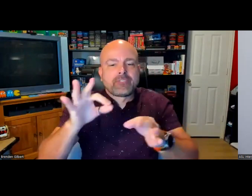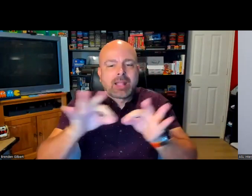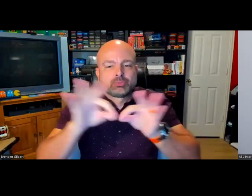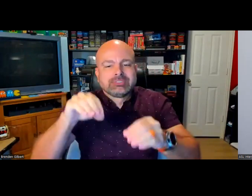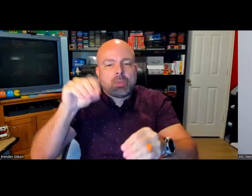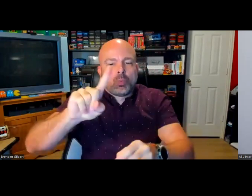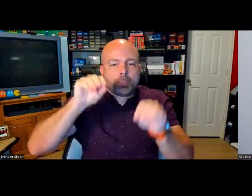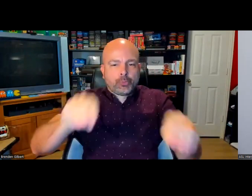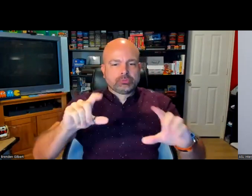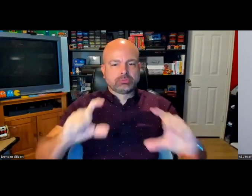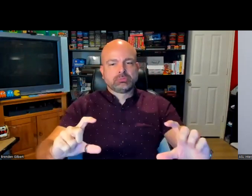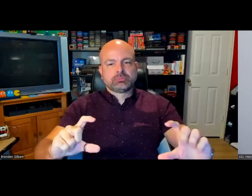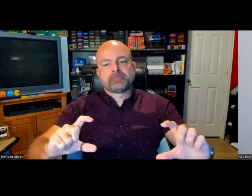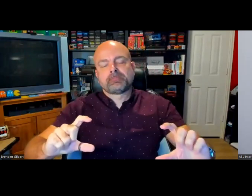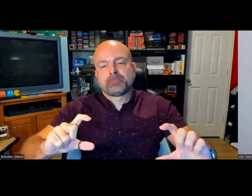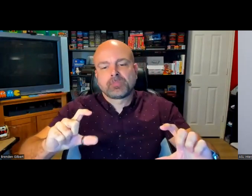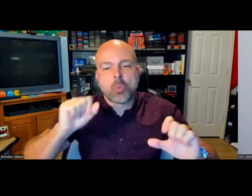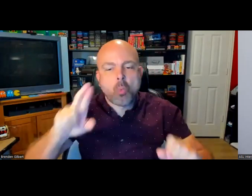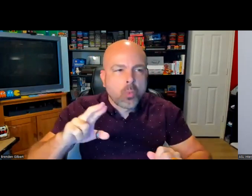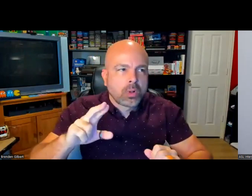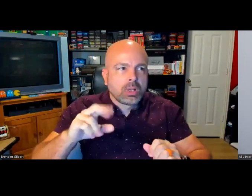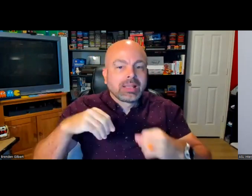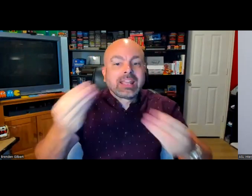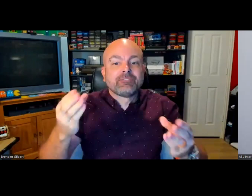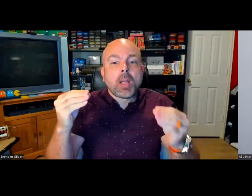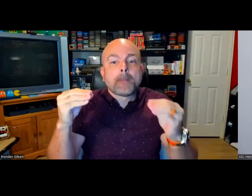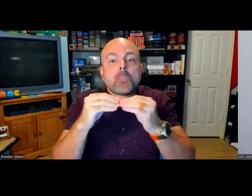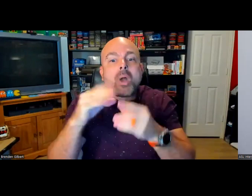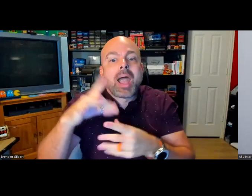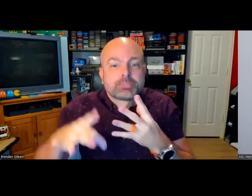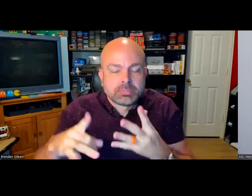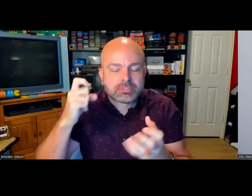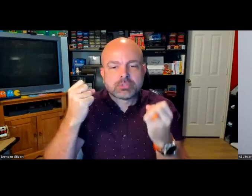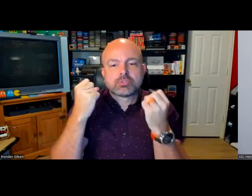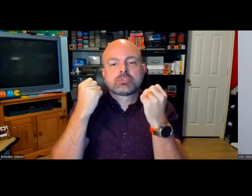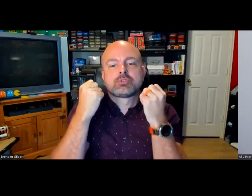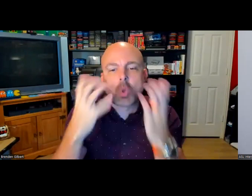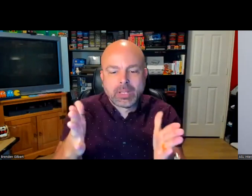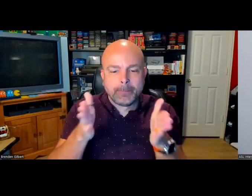the biggest things I've noticed in my four years of testing is that people don't understand that the placement of captions